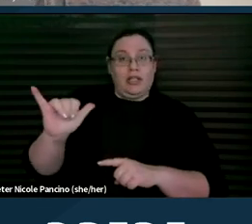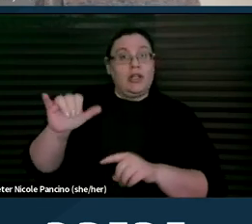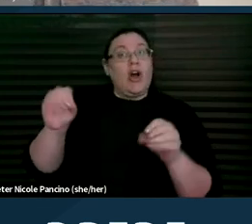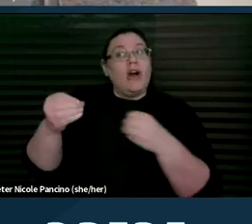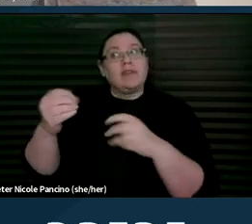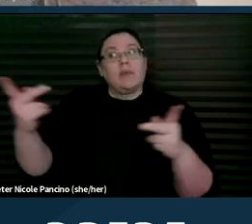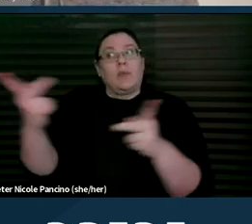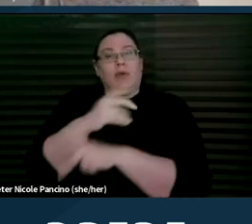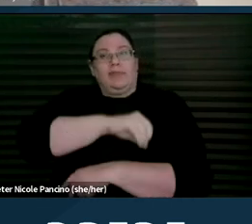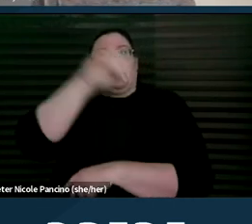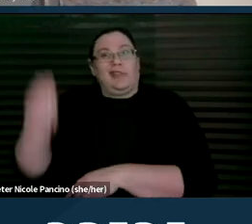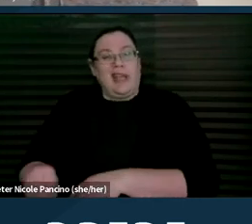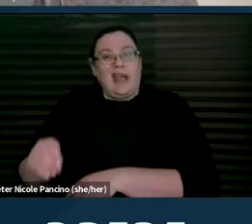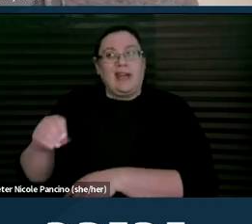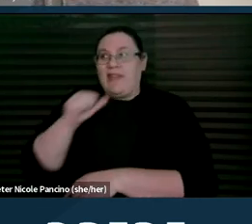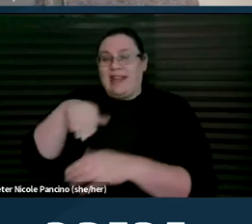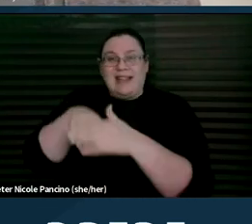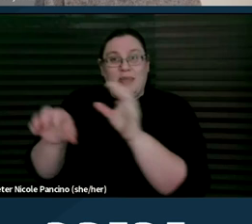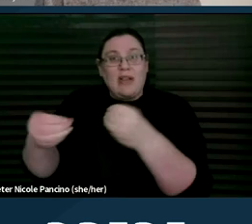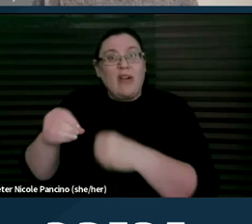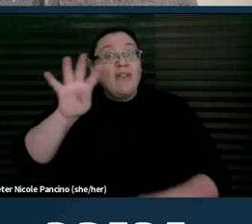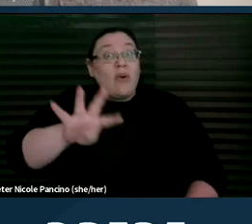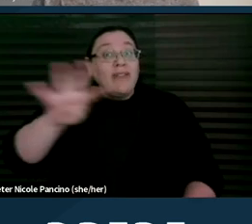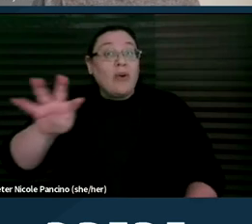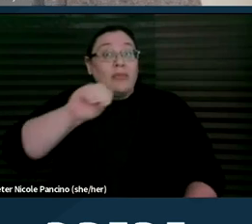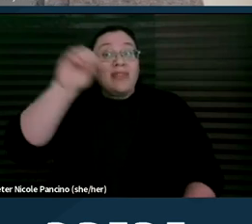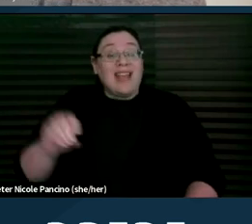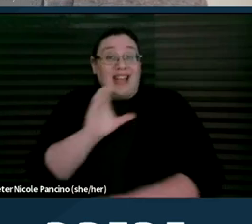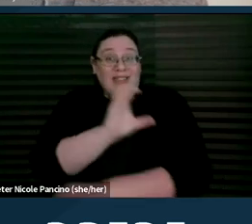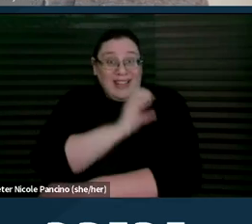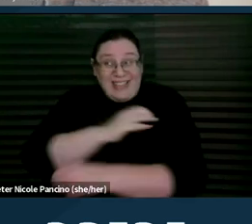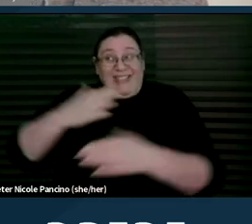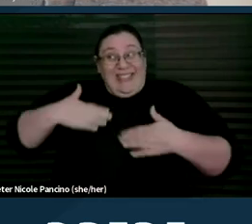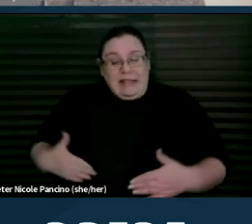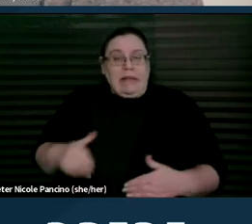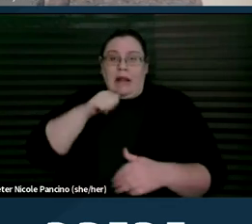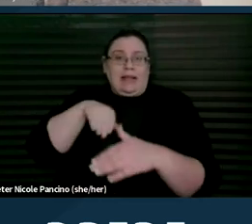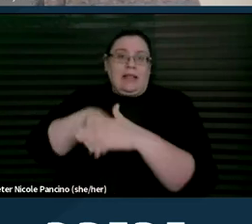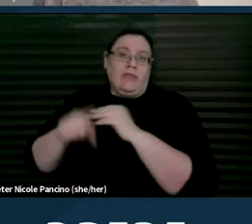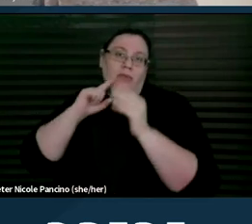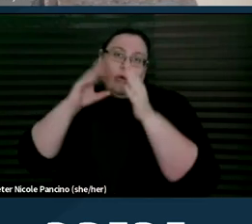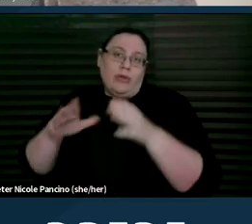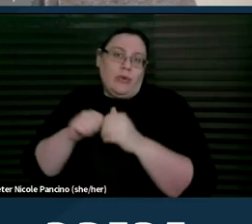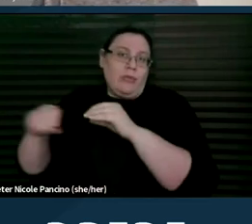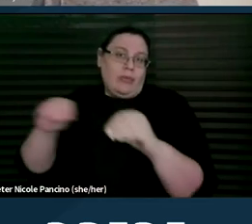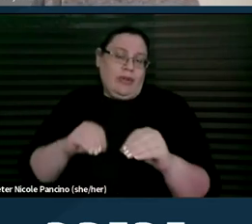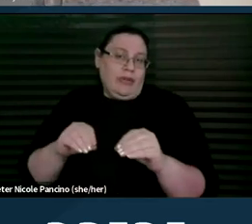with 44% of clinics physically inaccessible. And in the same study,